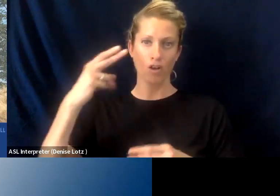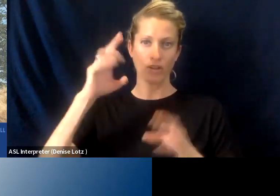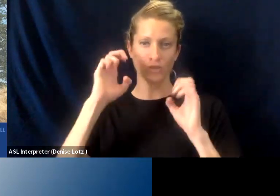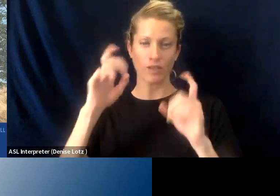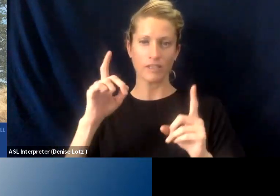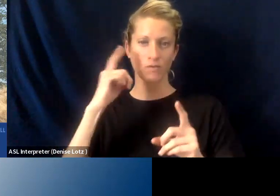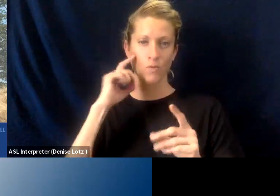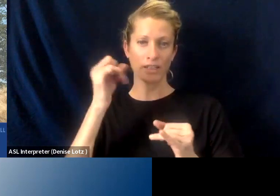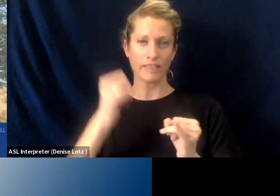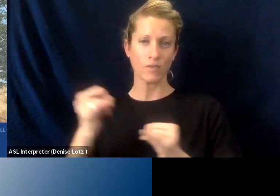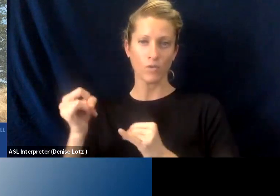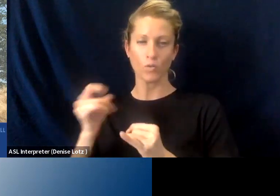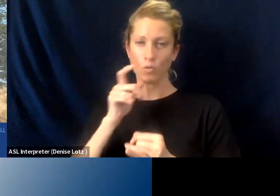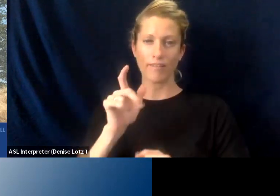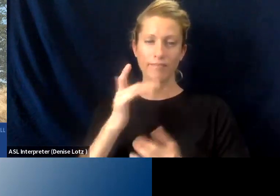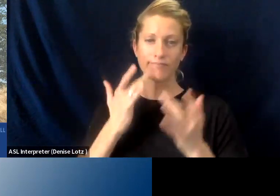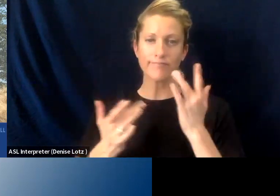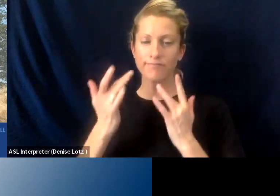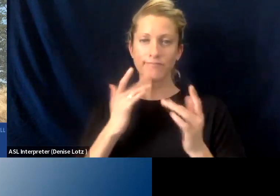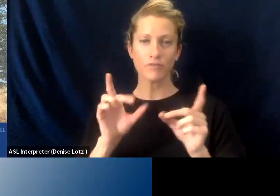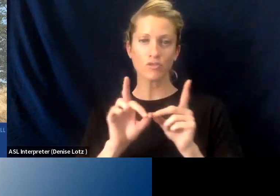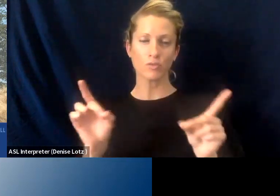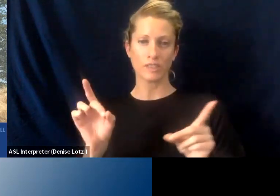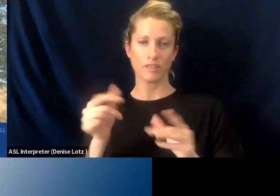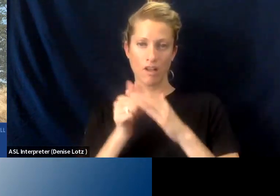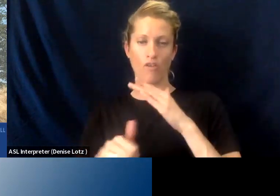that lack a degree that fall into this target population.